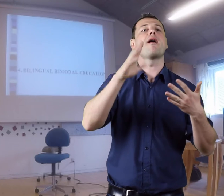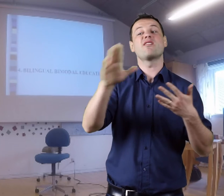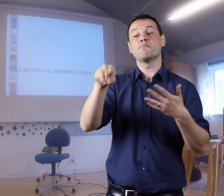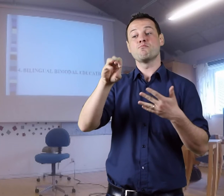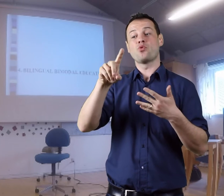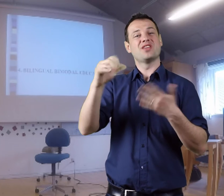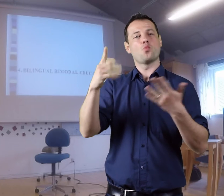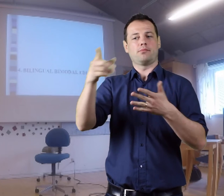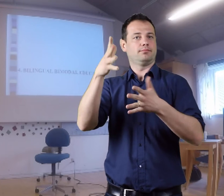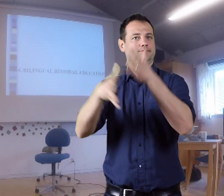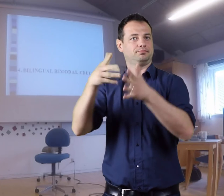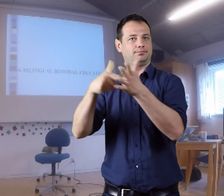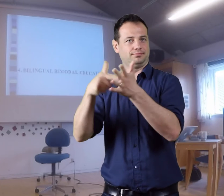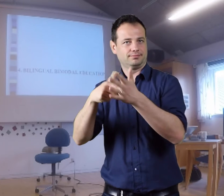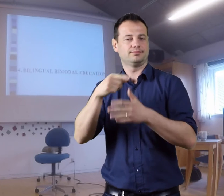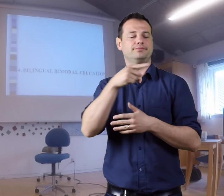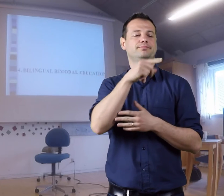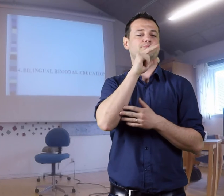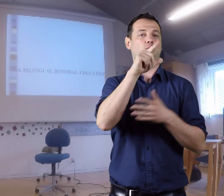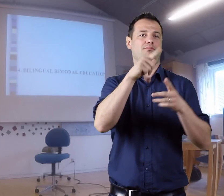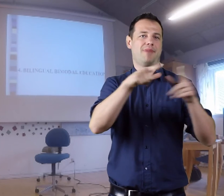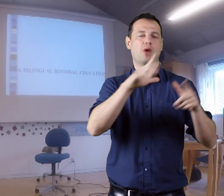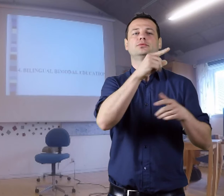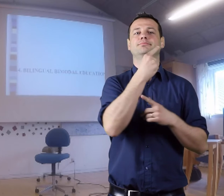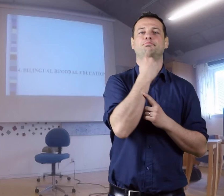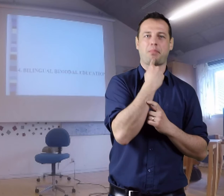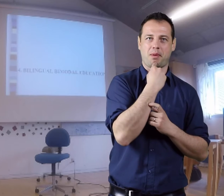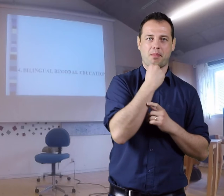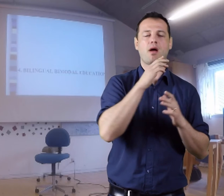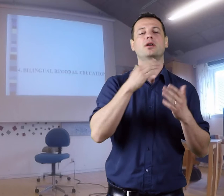The modality of sign language is manual and spoken language is by mouth.